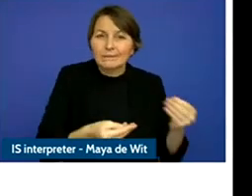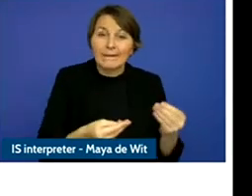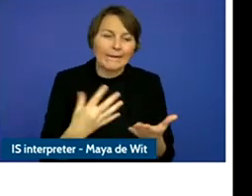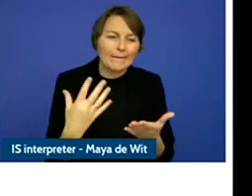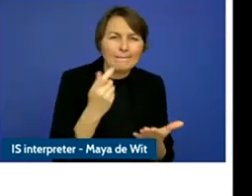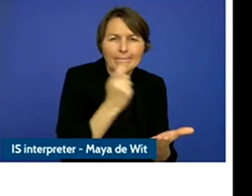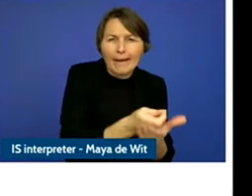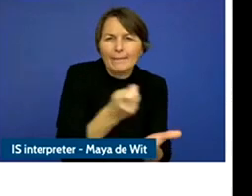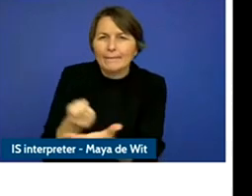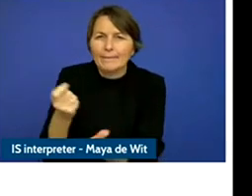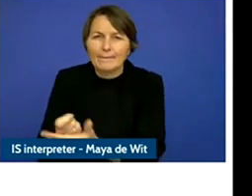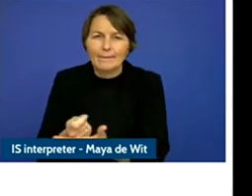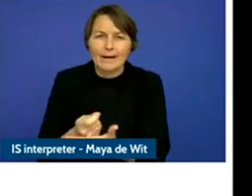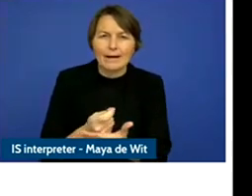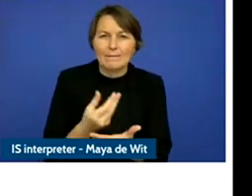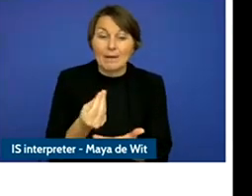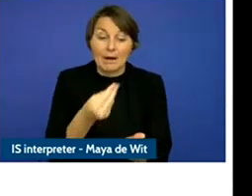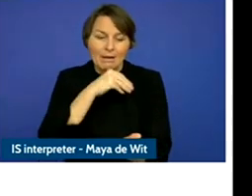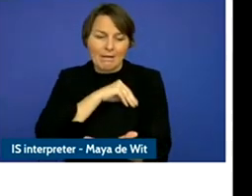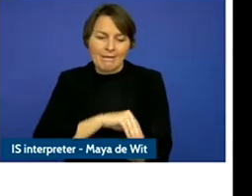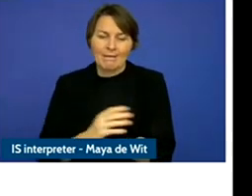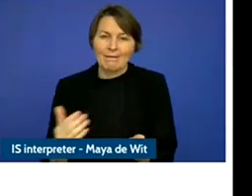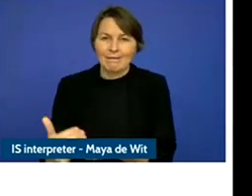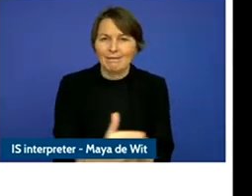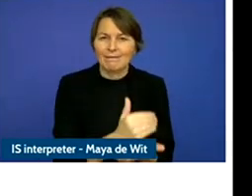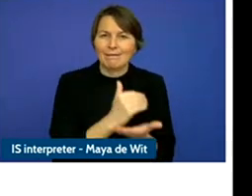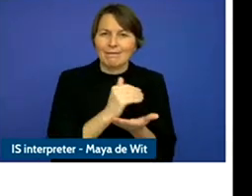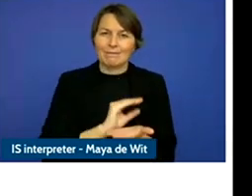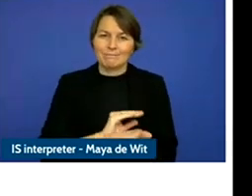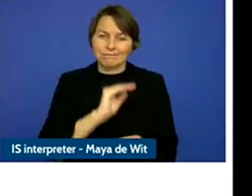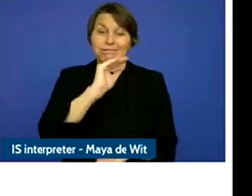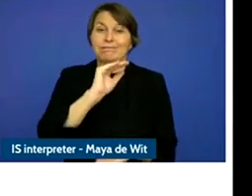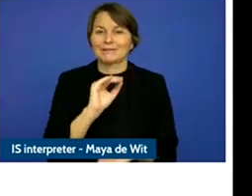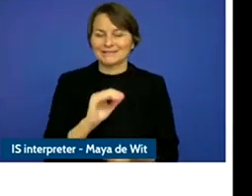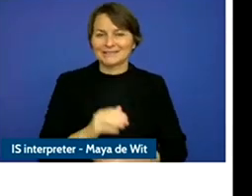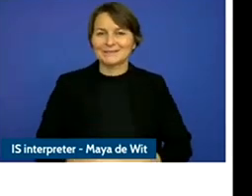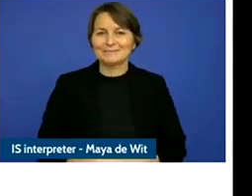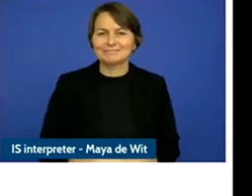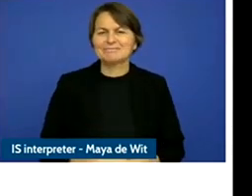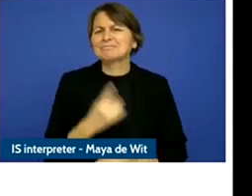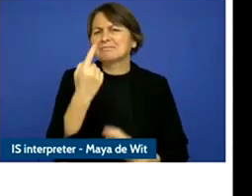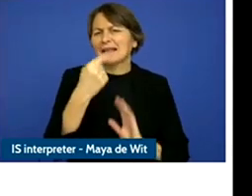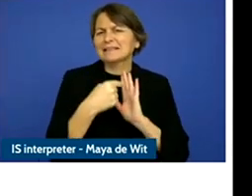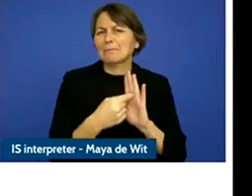here's an example on the slide where you see a young person buying a sneaker and